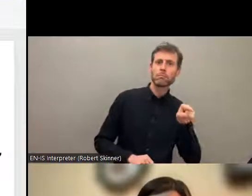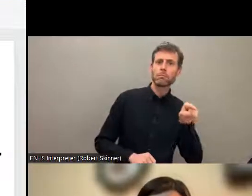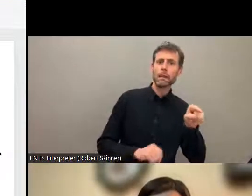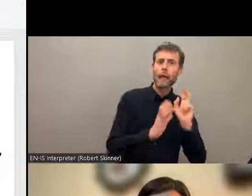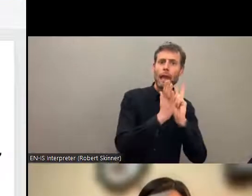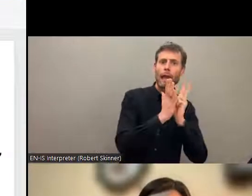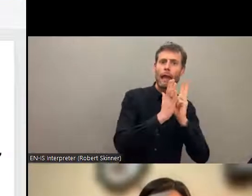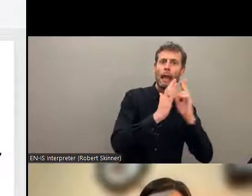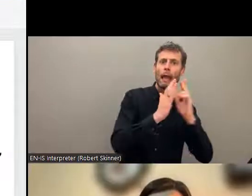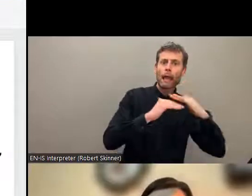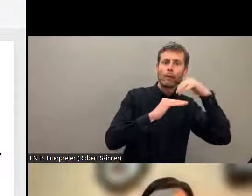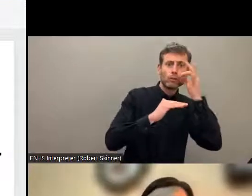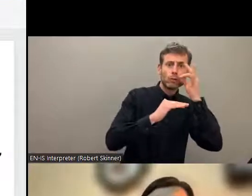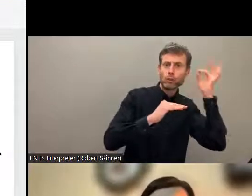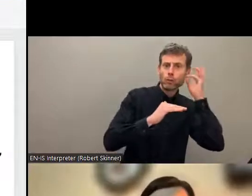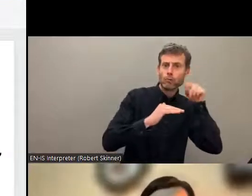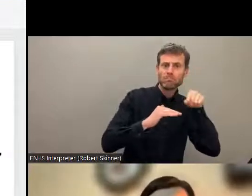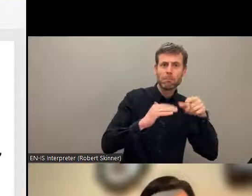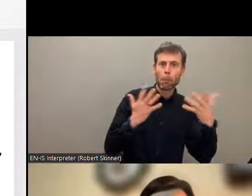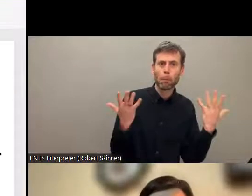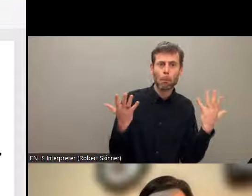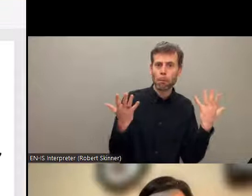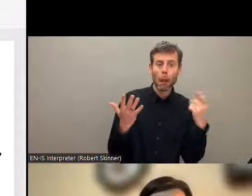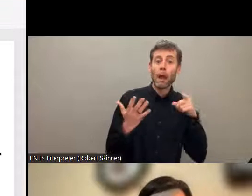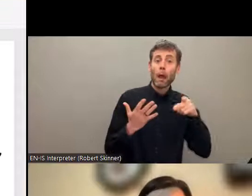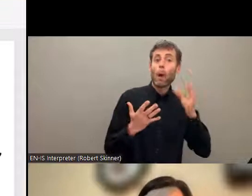disabilities. So the Global Disability Summit has